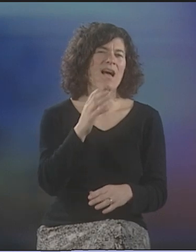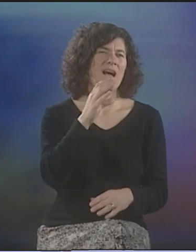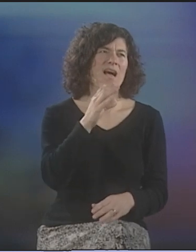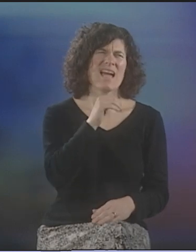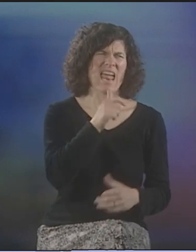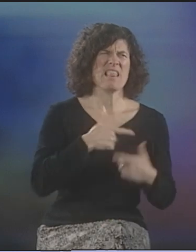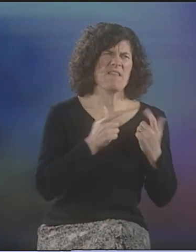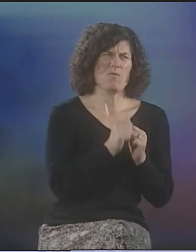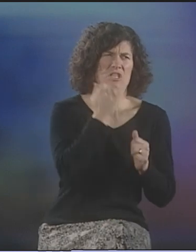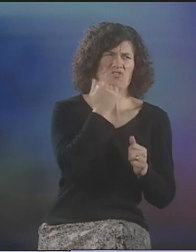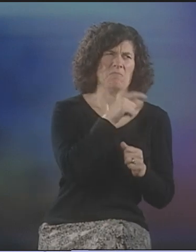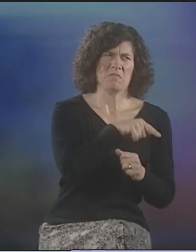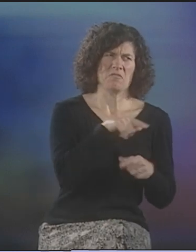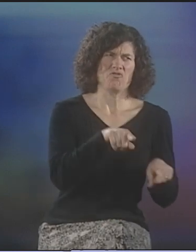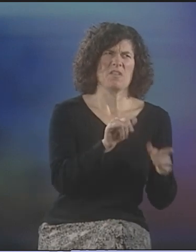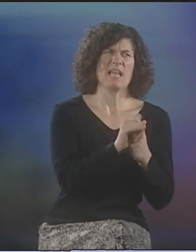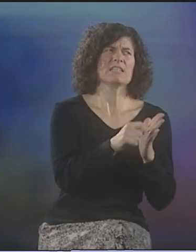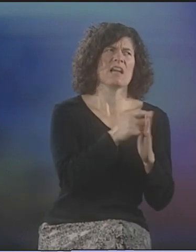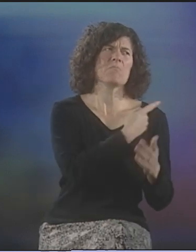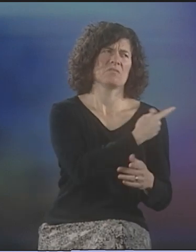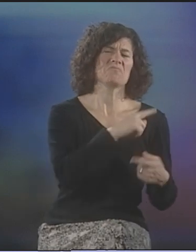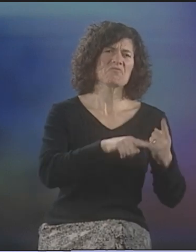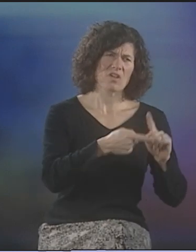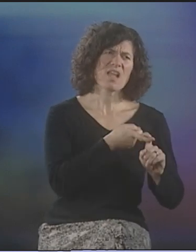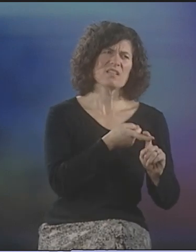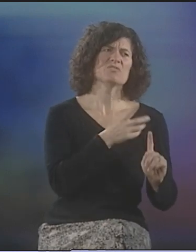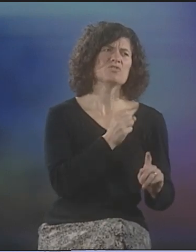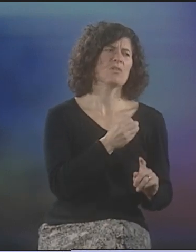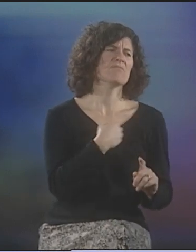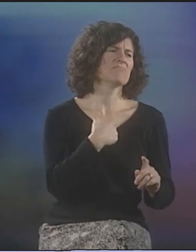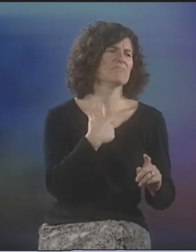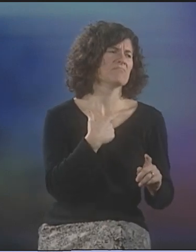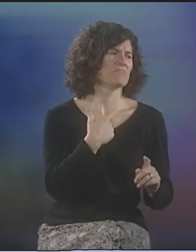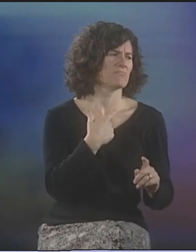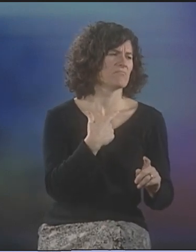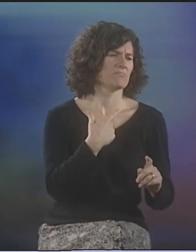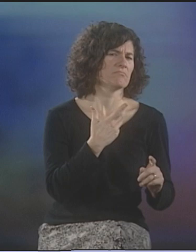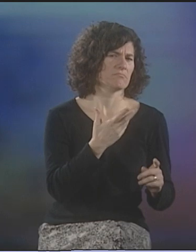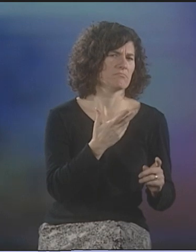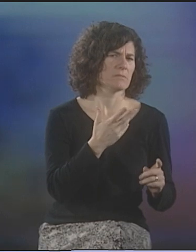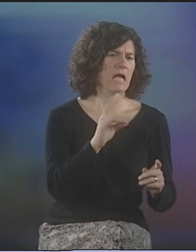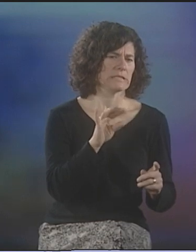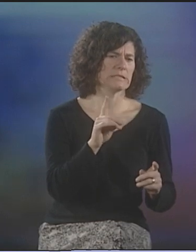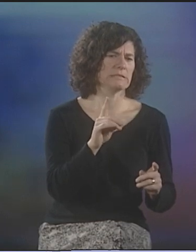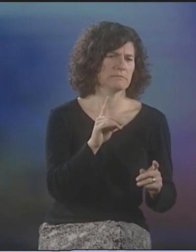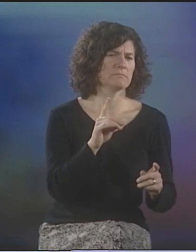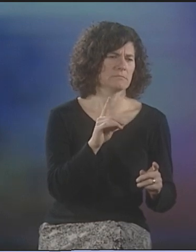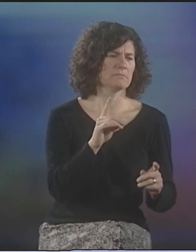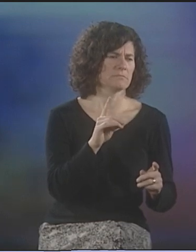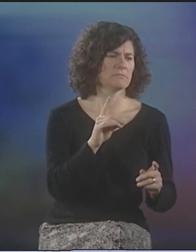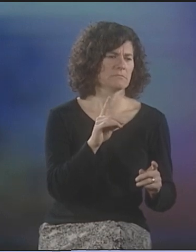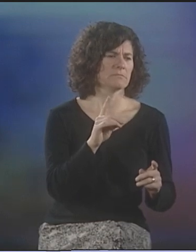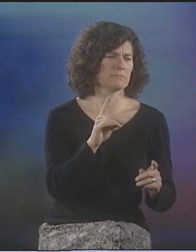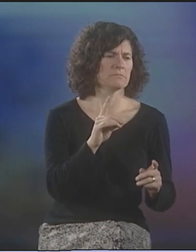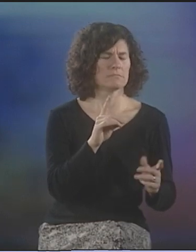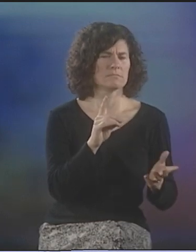AH, I WASN'T LIVING WITH JIM YET AT THE TIME. WE WERE FRIENDS, AND I HELPED HIM...